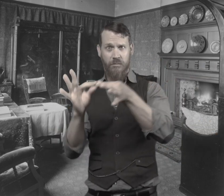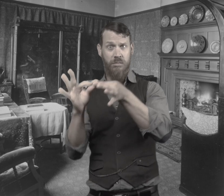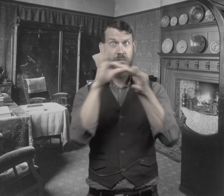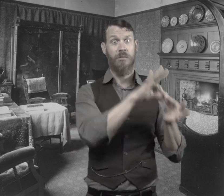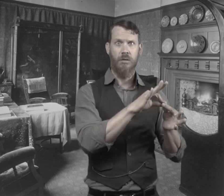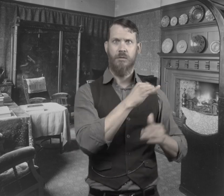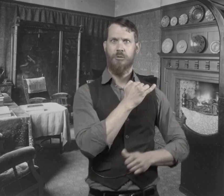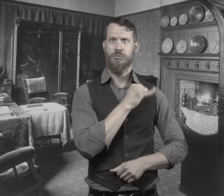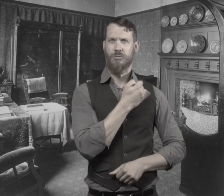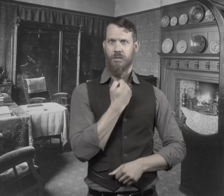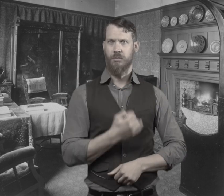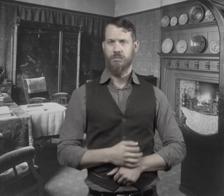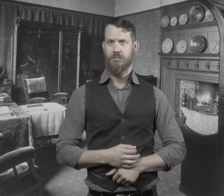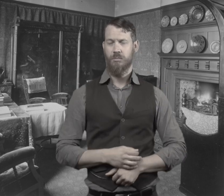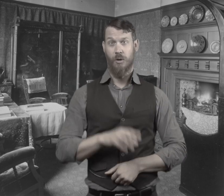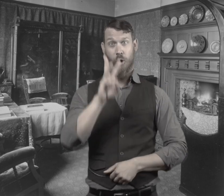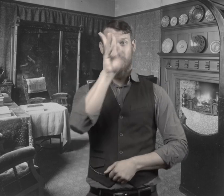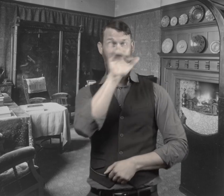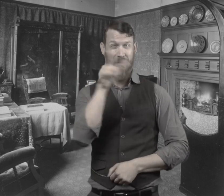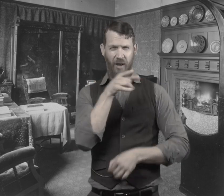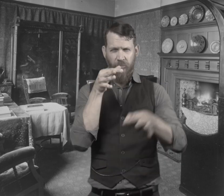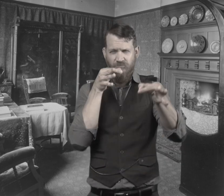and he retrieves the will of Dr. Jekyll.